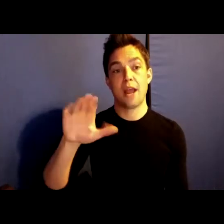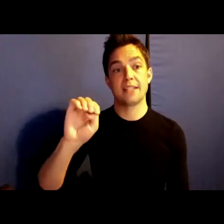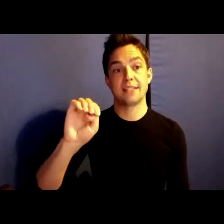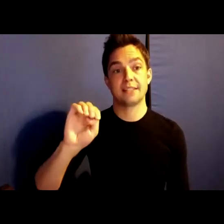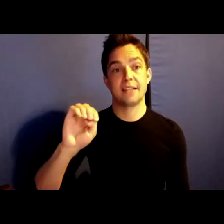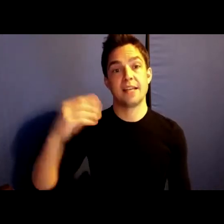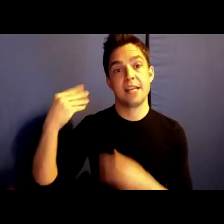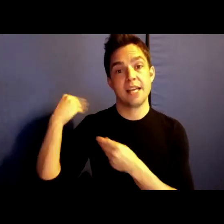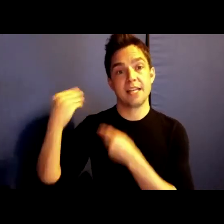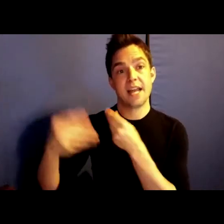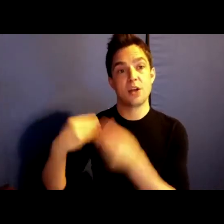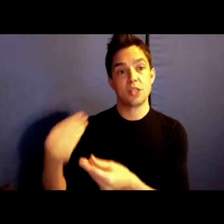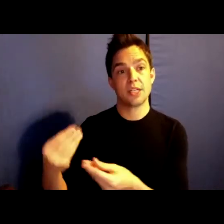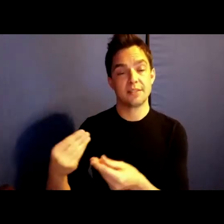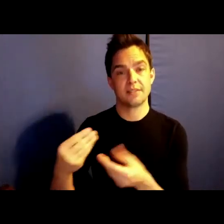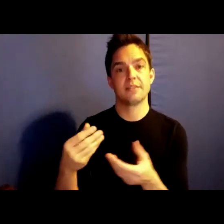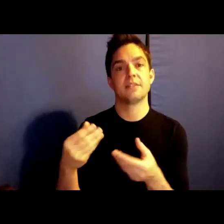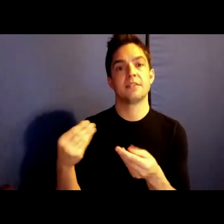inheritance and mothering at the end of the world.